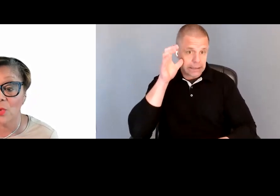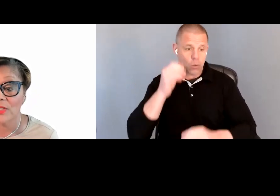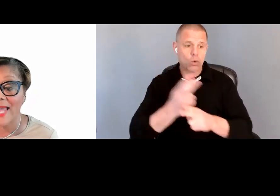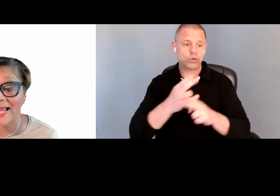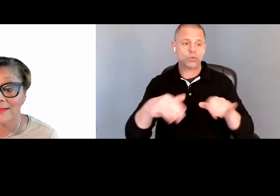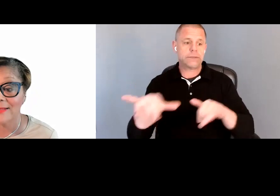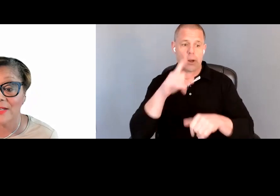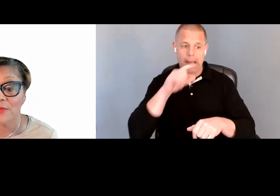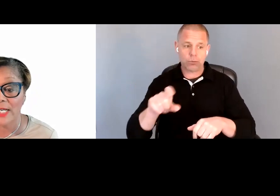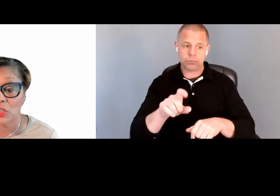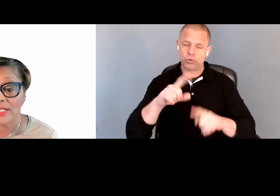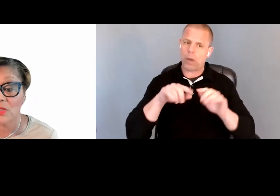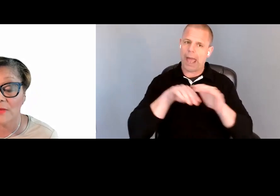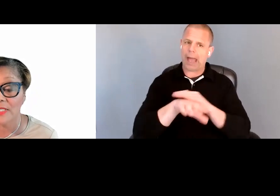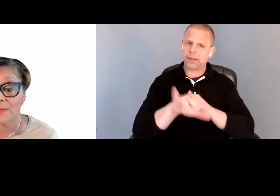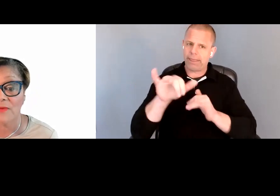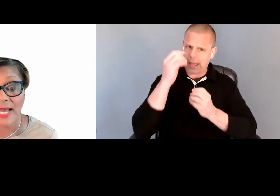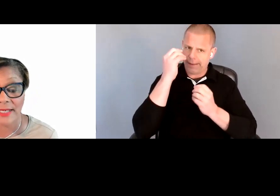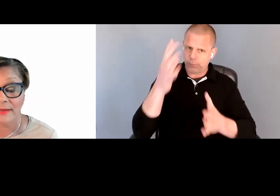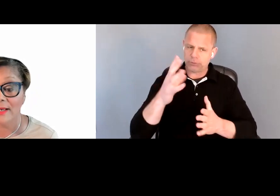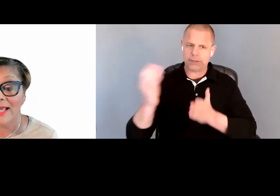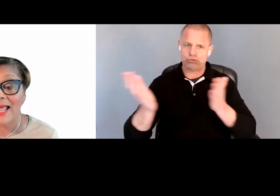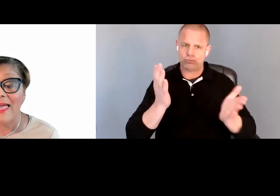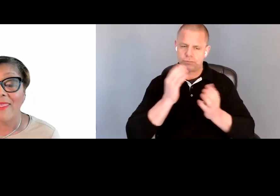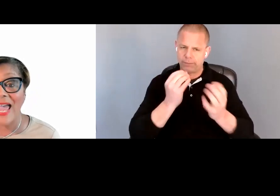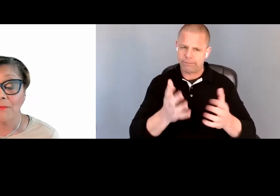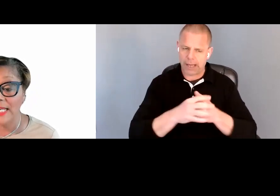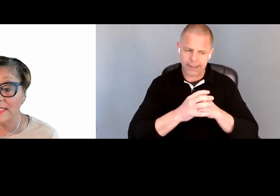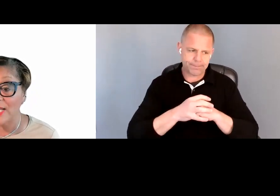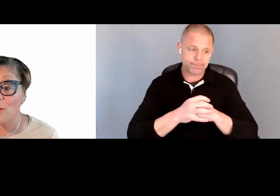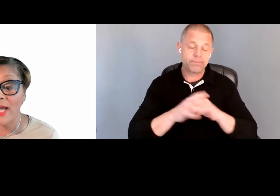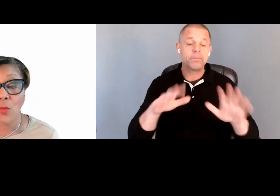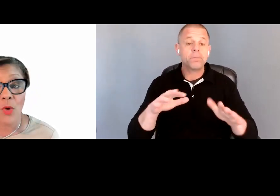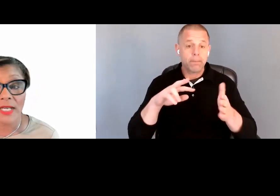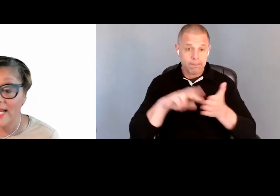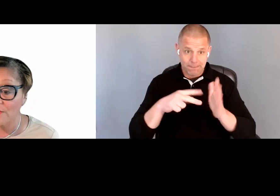order to access the information and services provided. That means that no matter what type